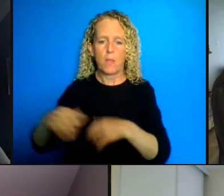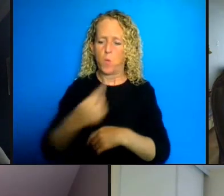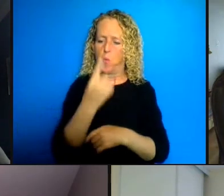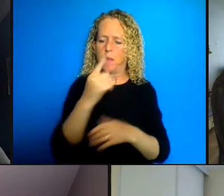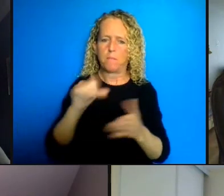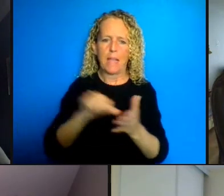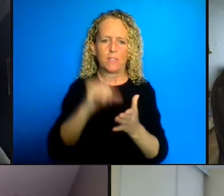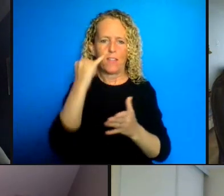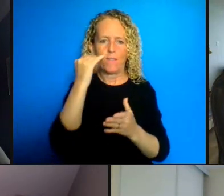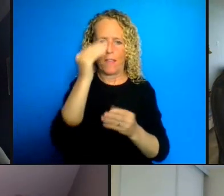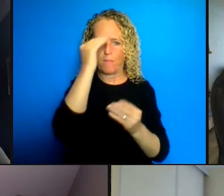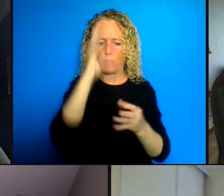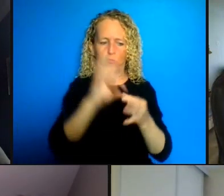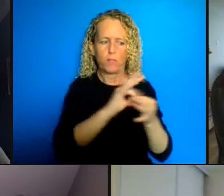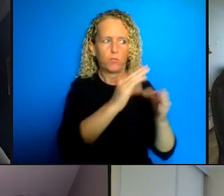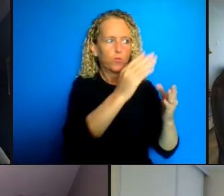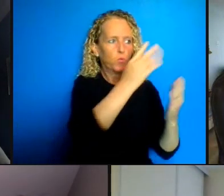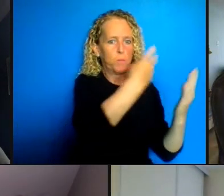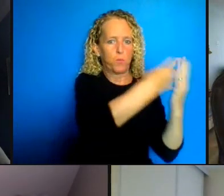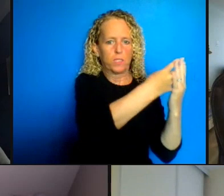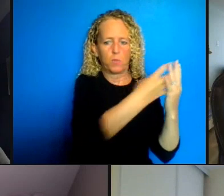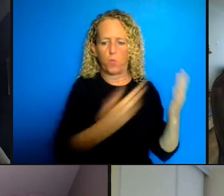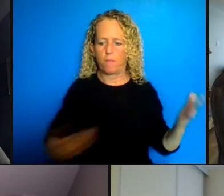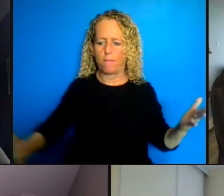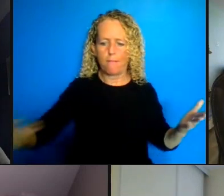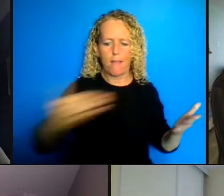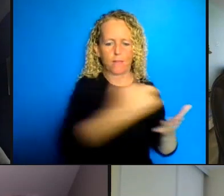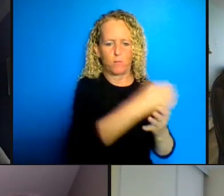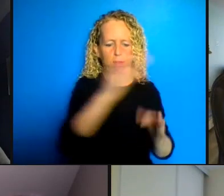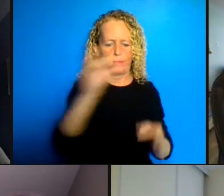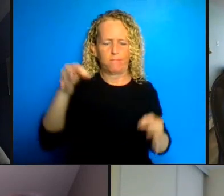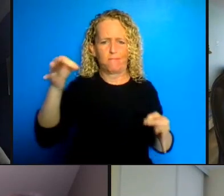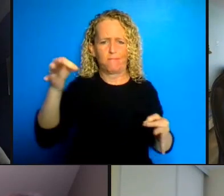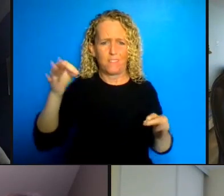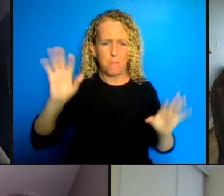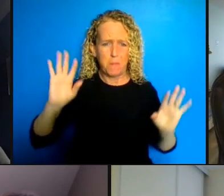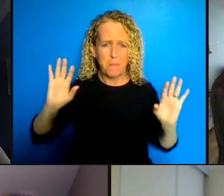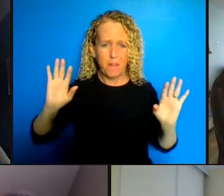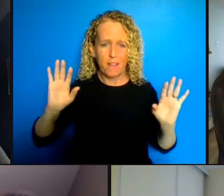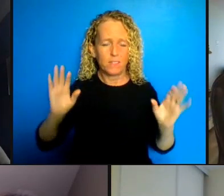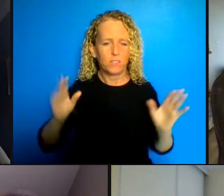think the public needs to ask about any age with these issues and they will